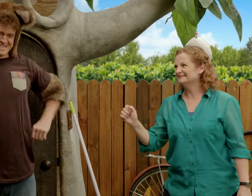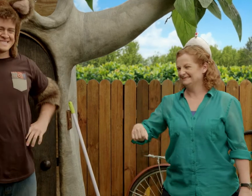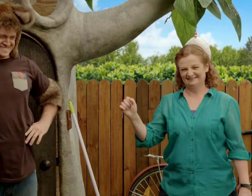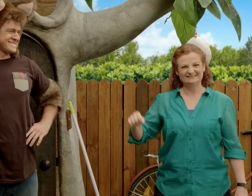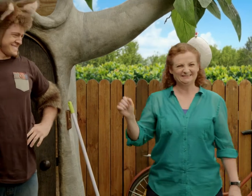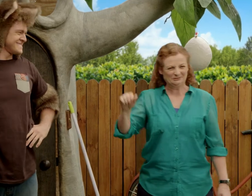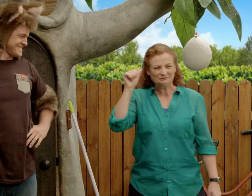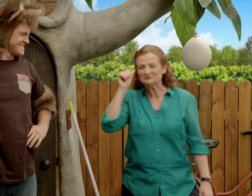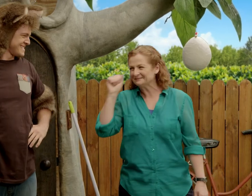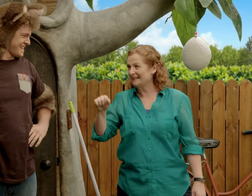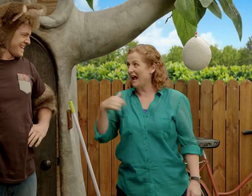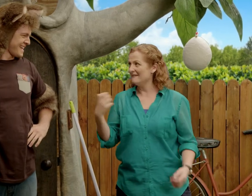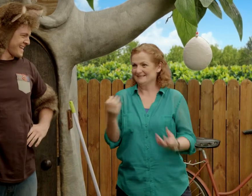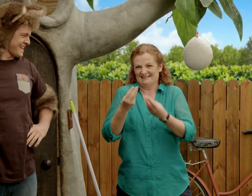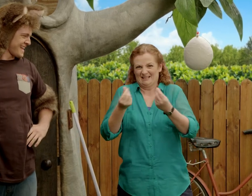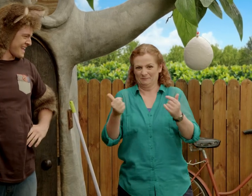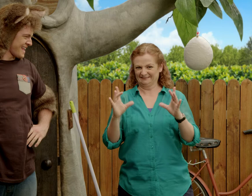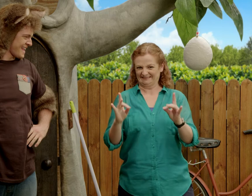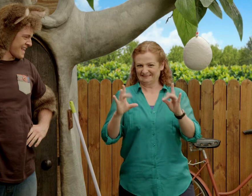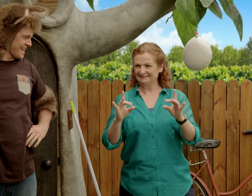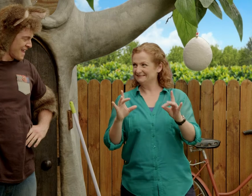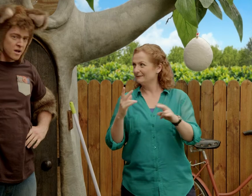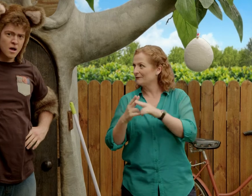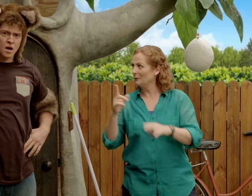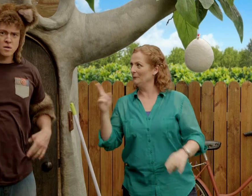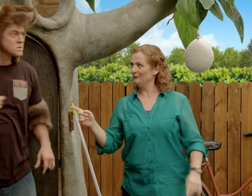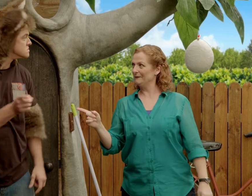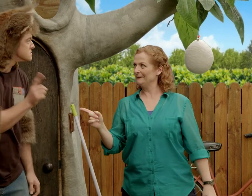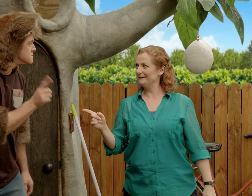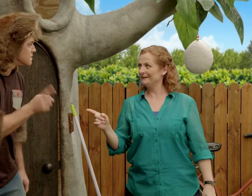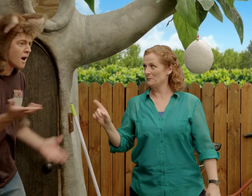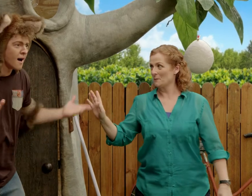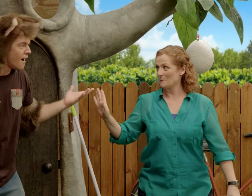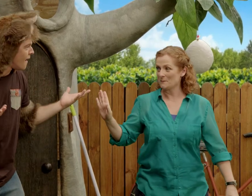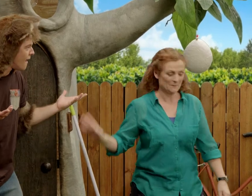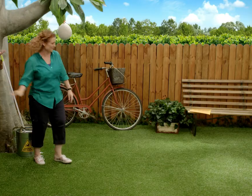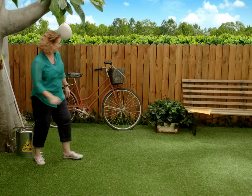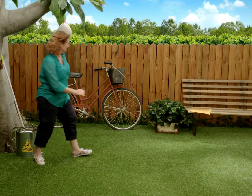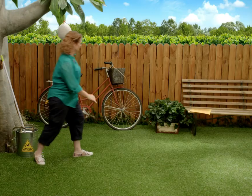Yes, I know you do Possum and I have something else that's sticky for you; just wait.